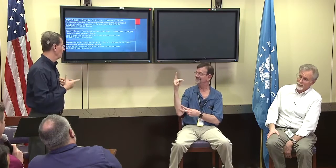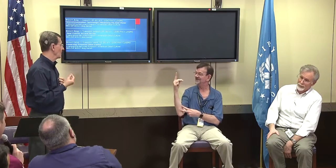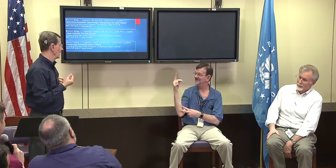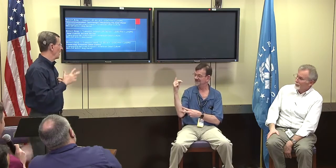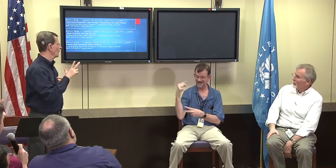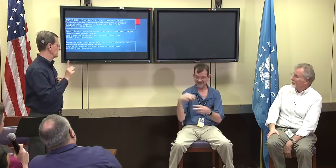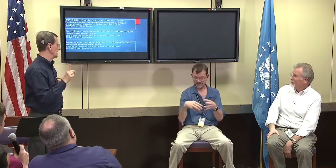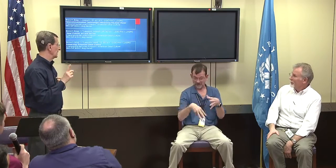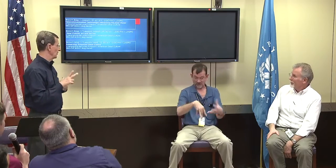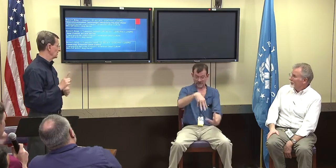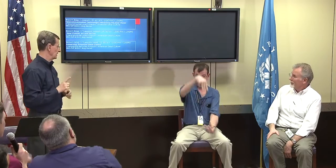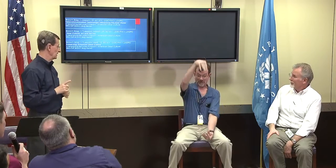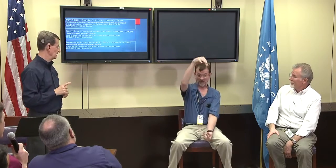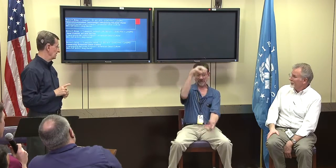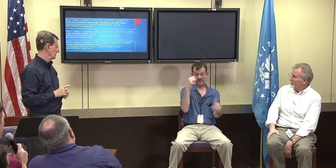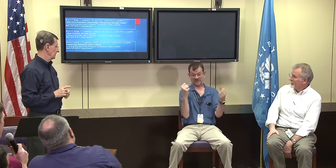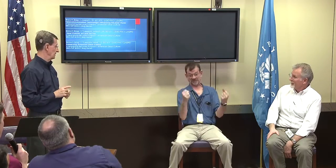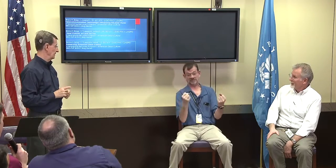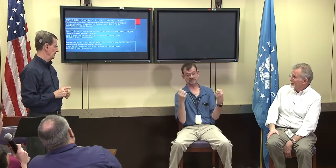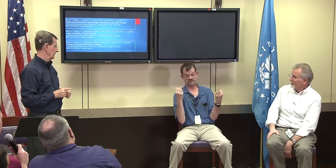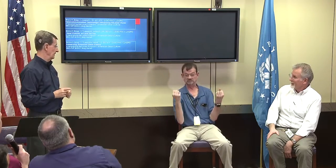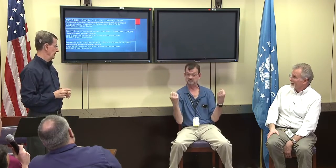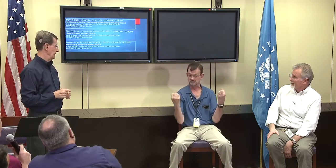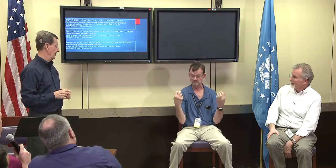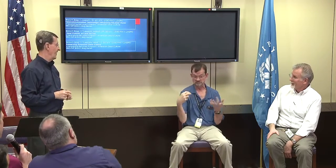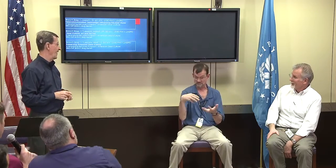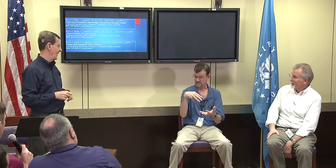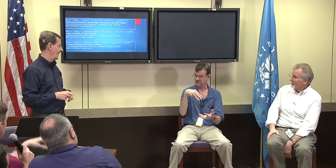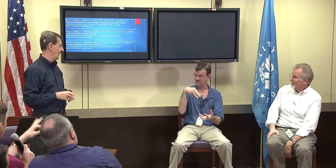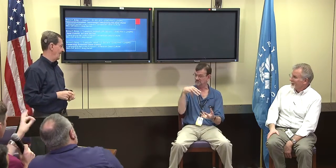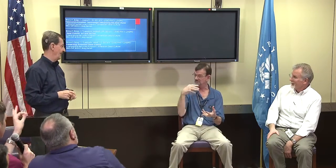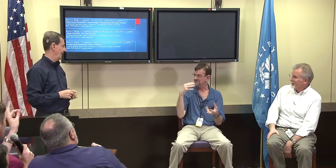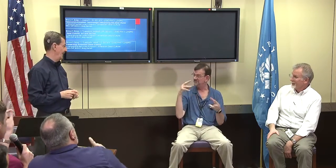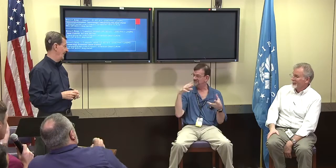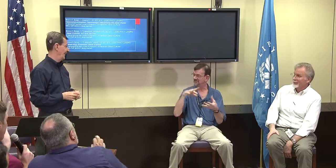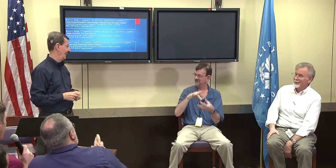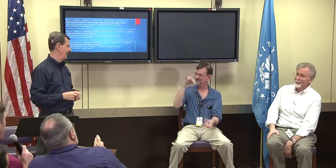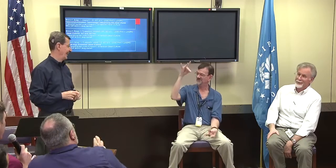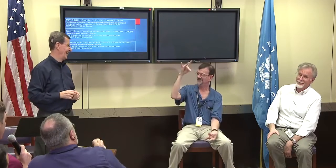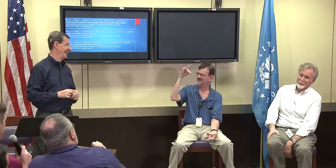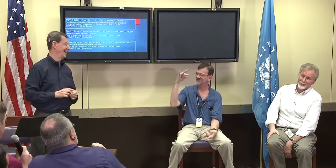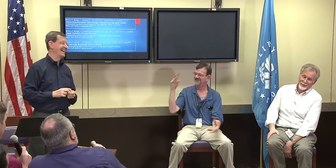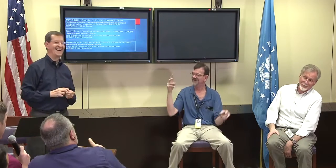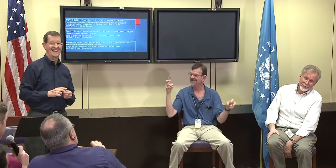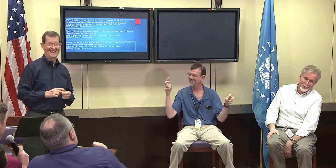you know, they will just have persons pop up.